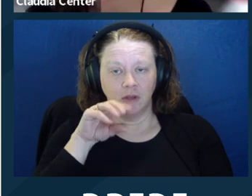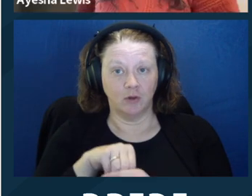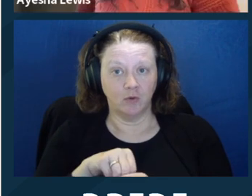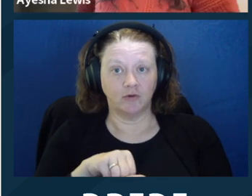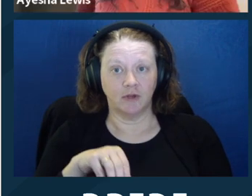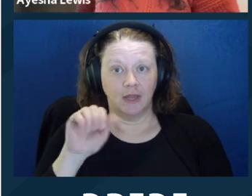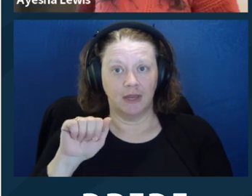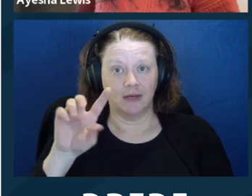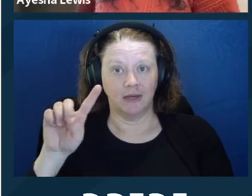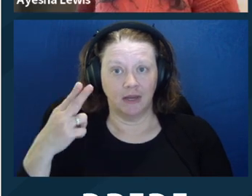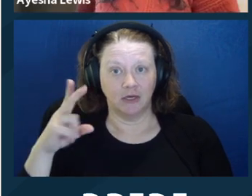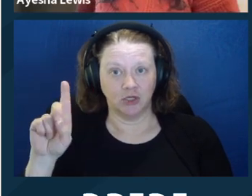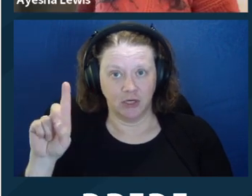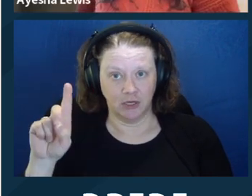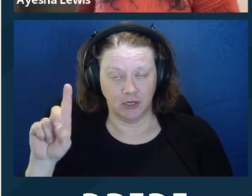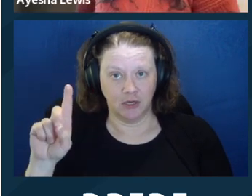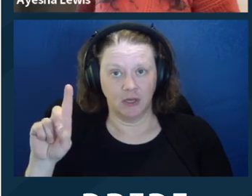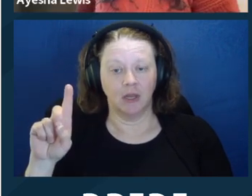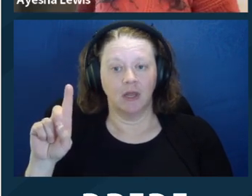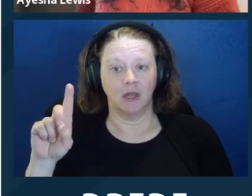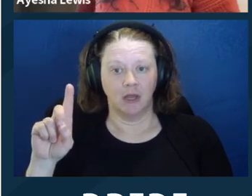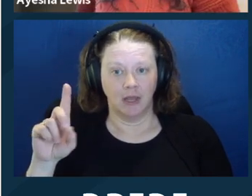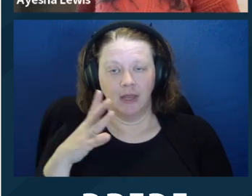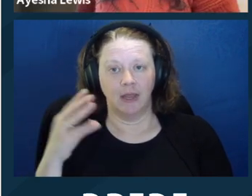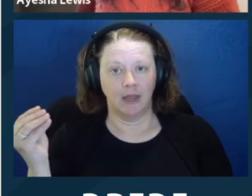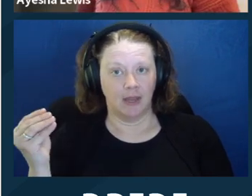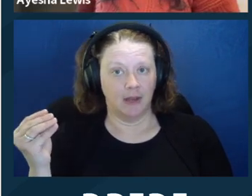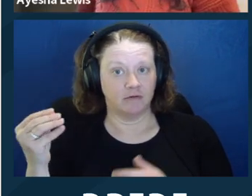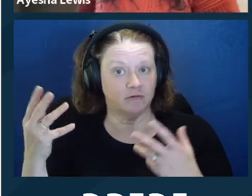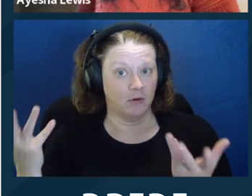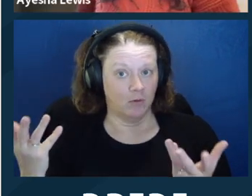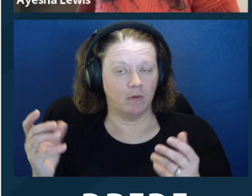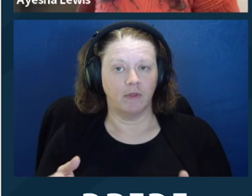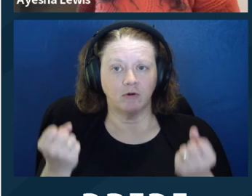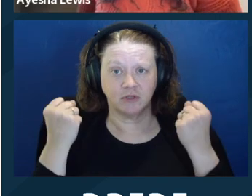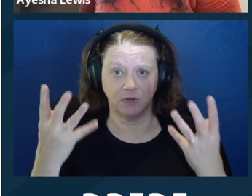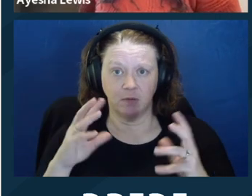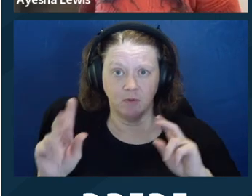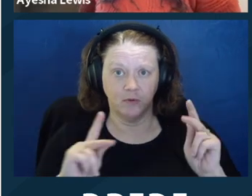folks who may not think of themselves as disabled, but would still fall under the ambit of the